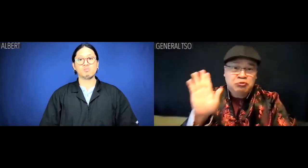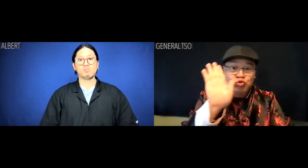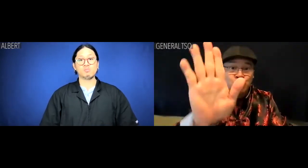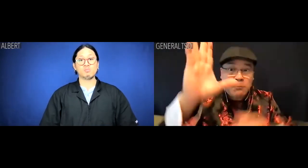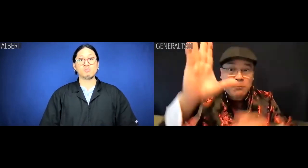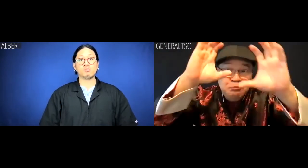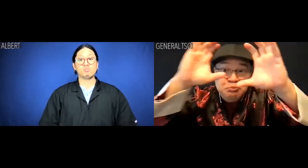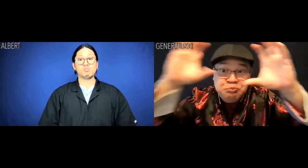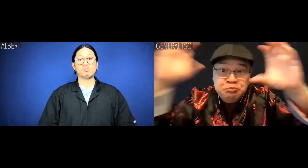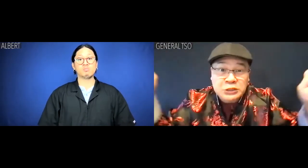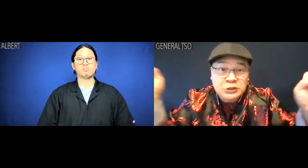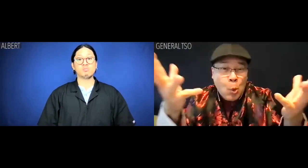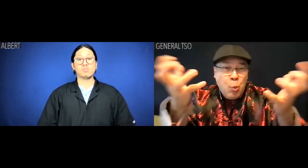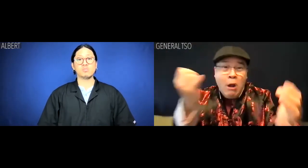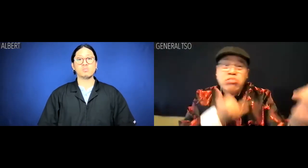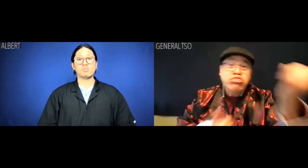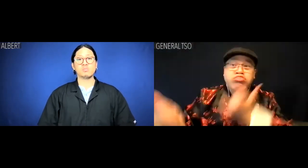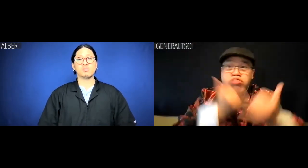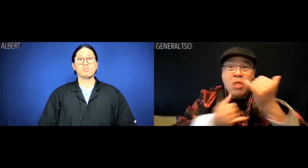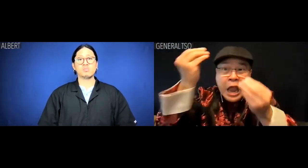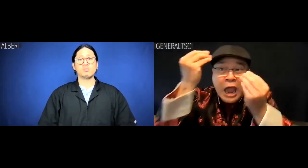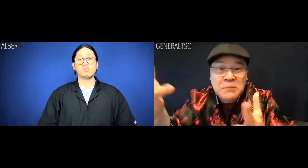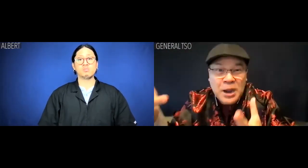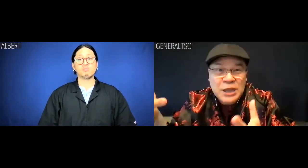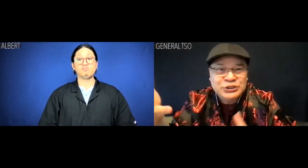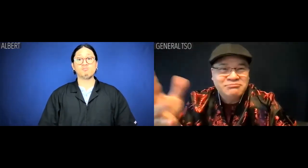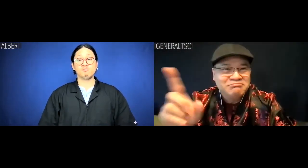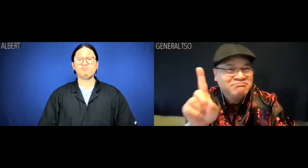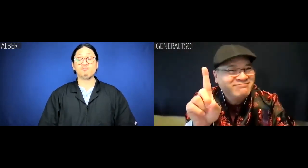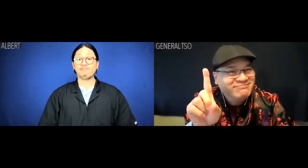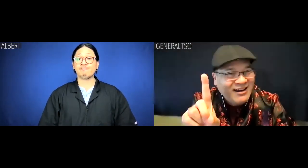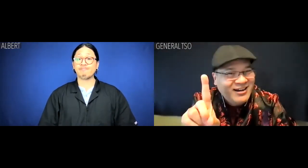If your president wants a disinformation war,